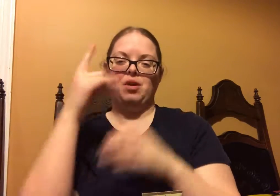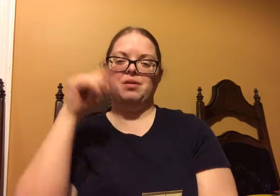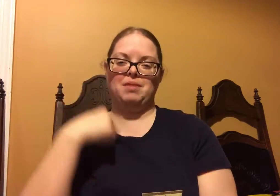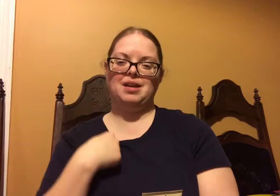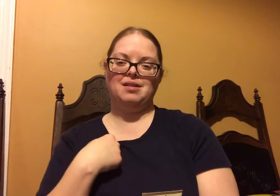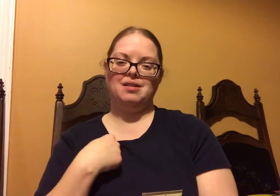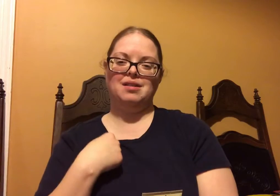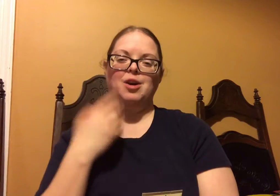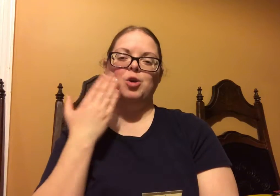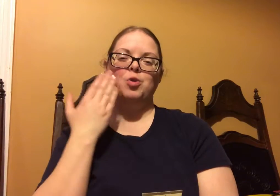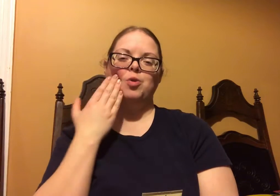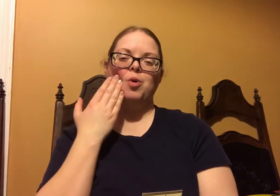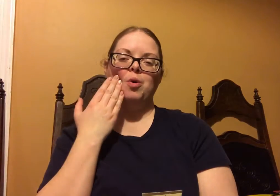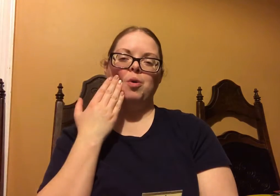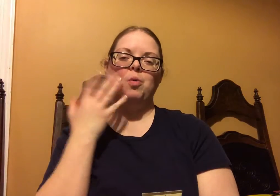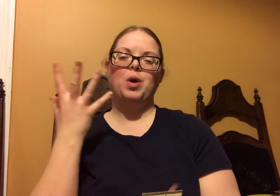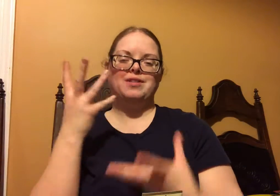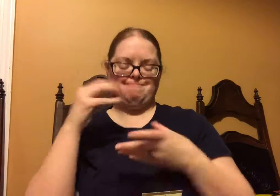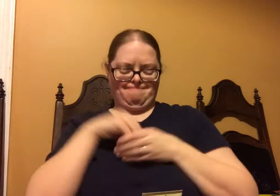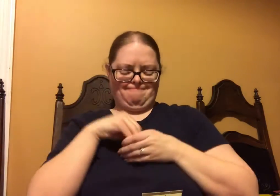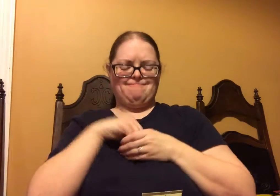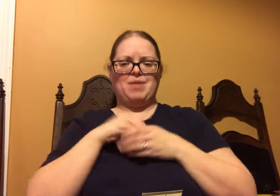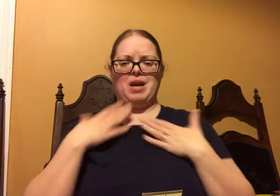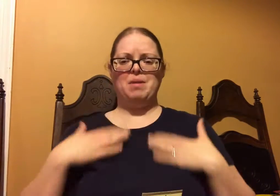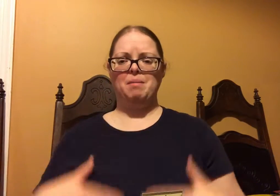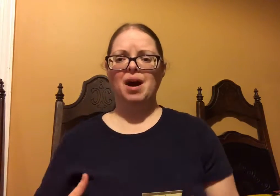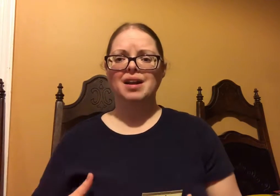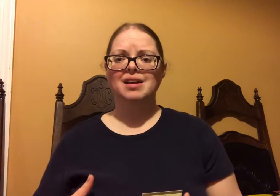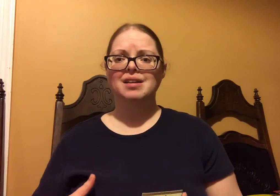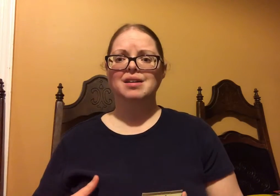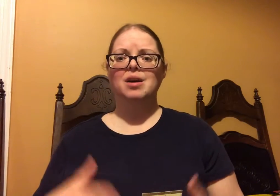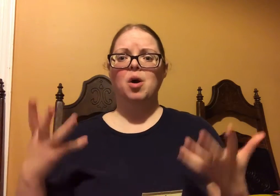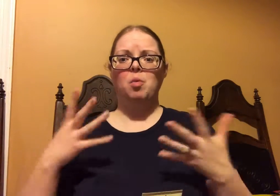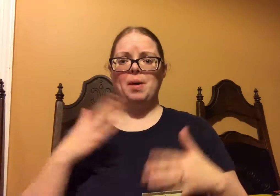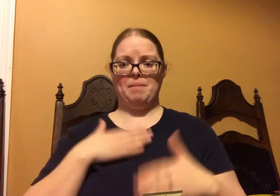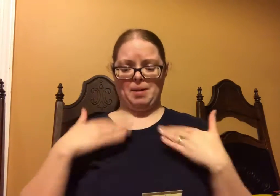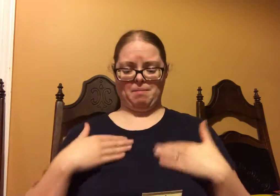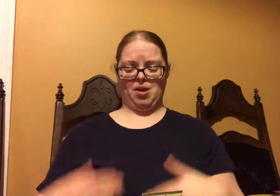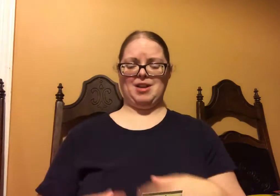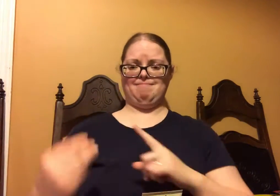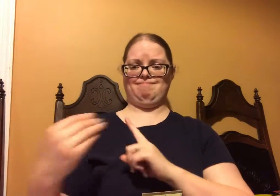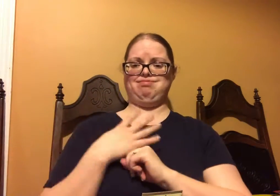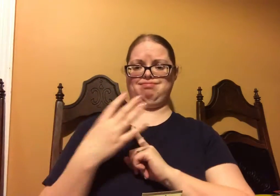Because that is incredibly important to me, to know what I'm putting in my body,